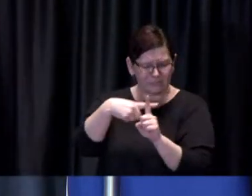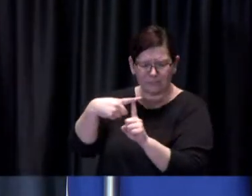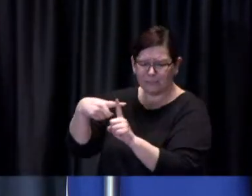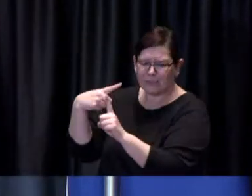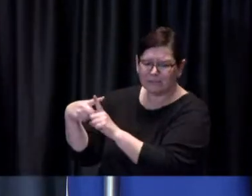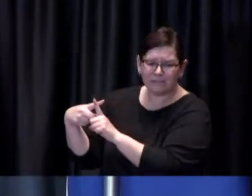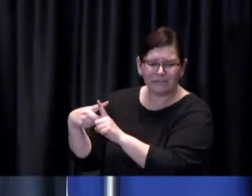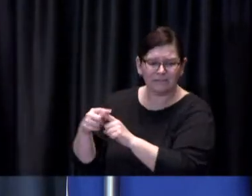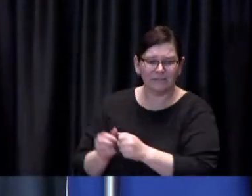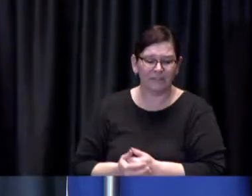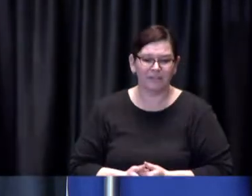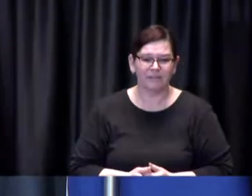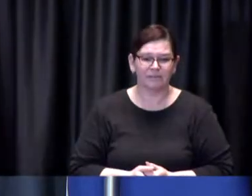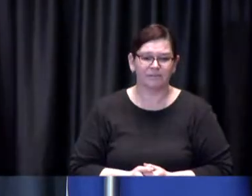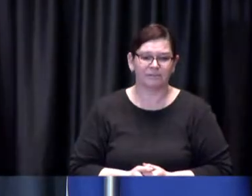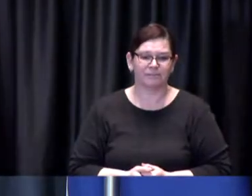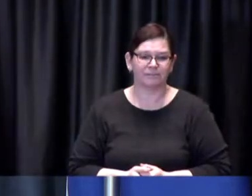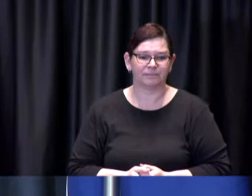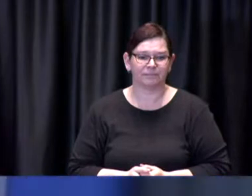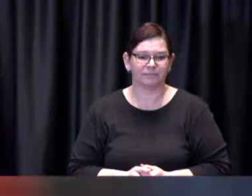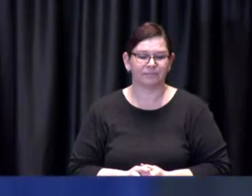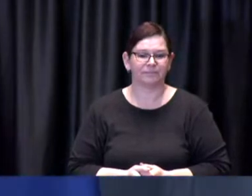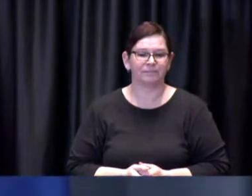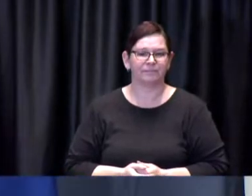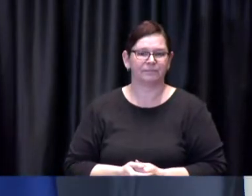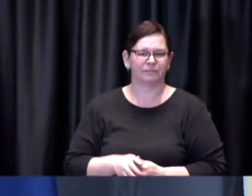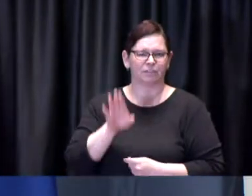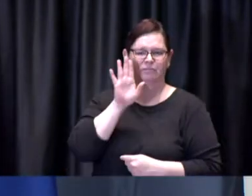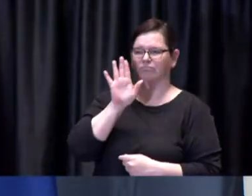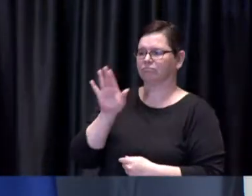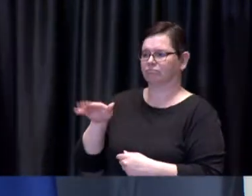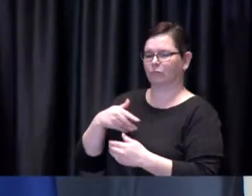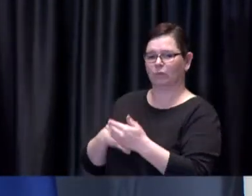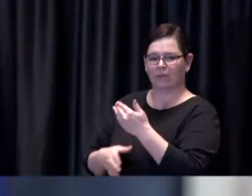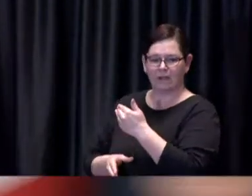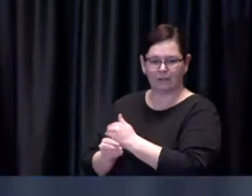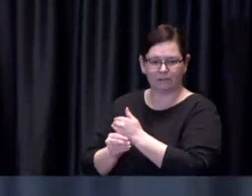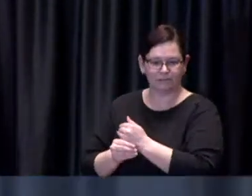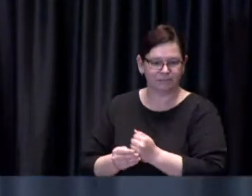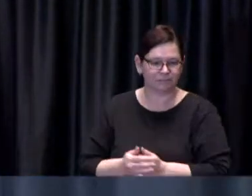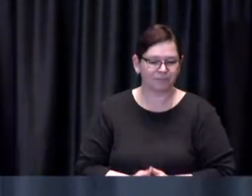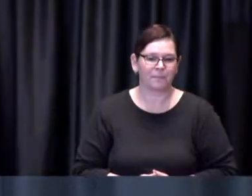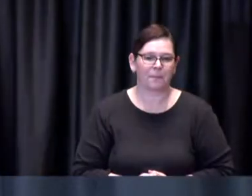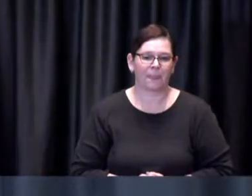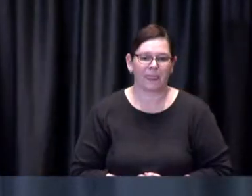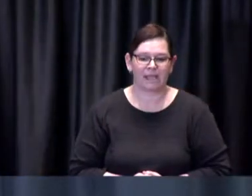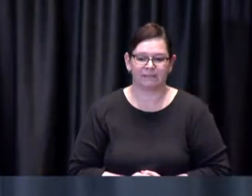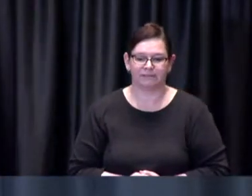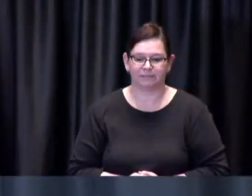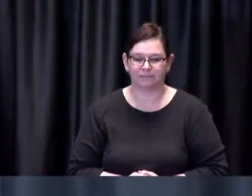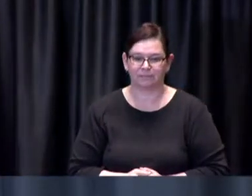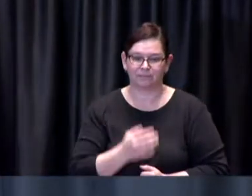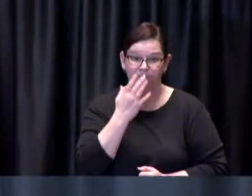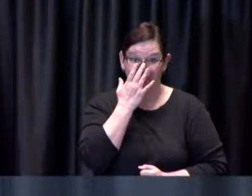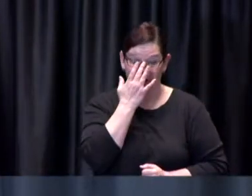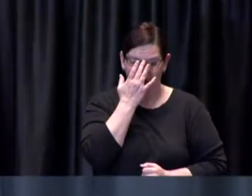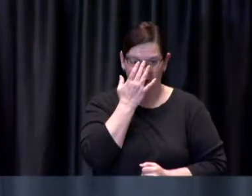Chief Pegg: Nick if I may add just to say that and just really as a reminder to say that I certainly appreciate